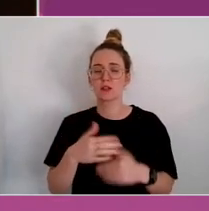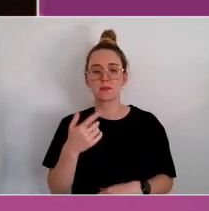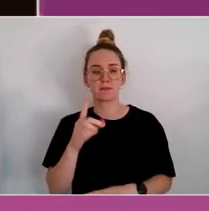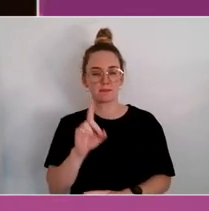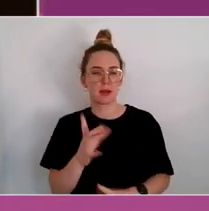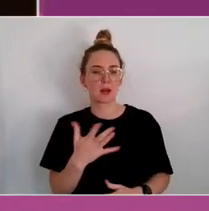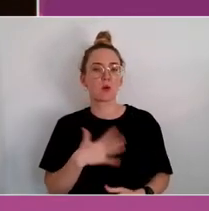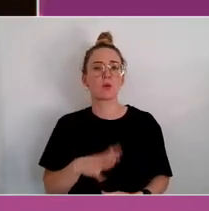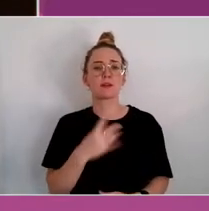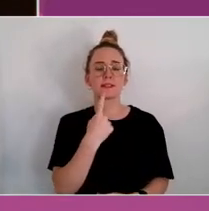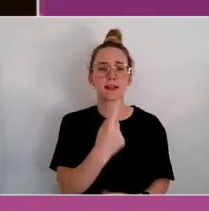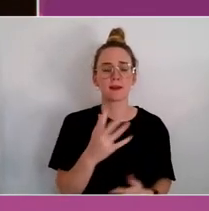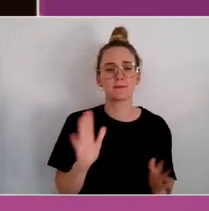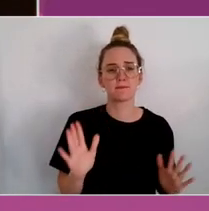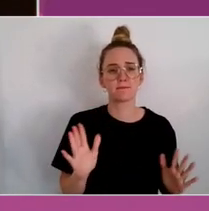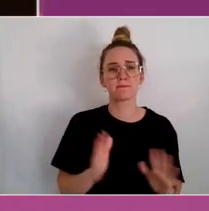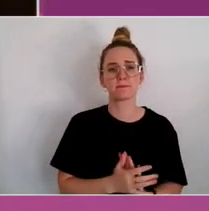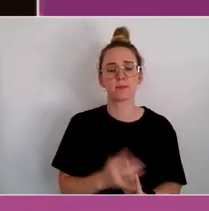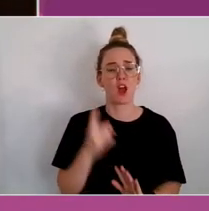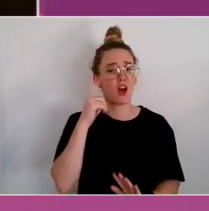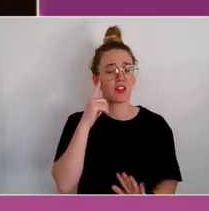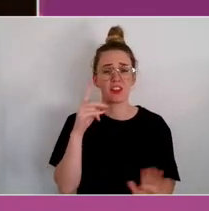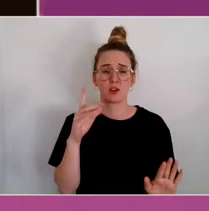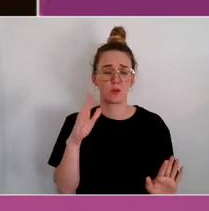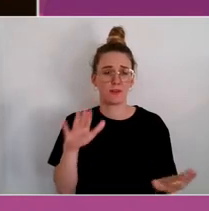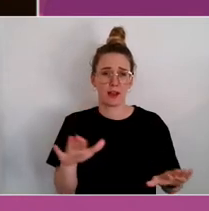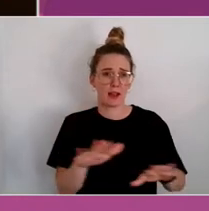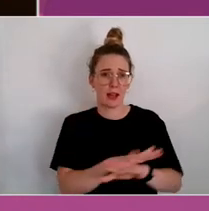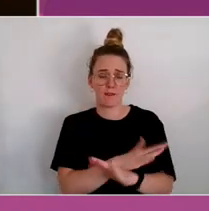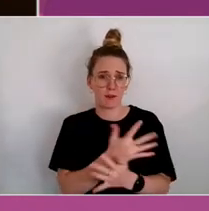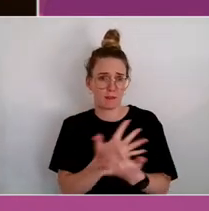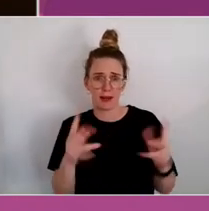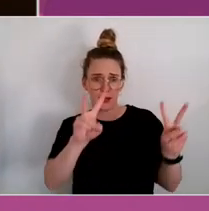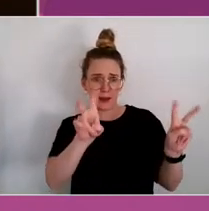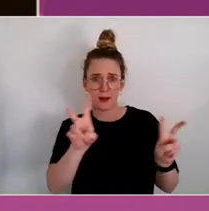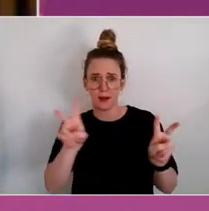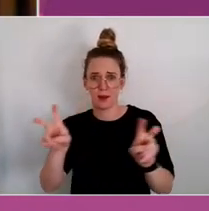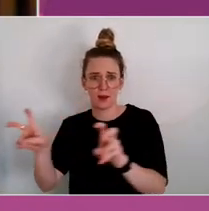But I wanted to point out, we covered a lot of ground, very successfully.